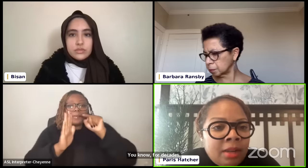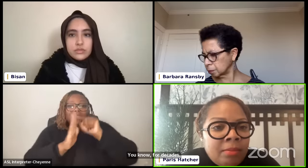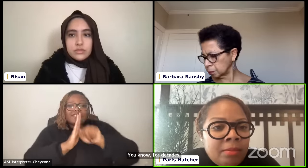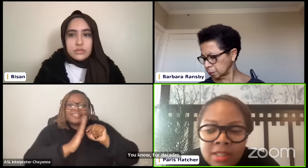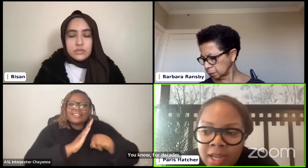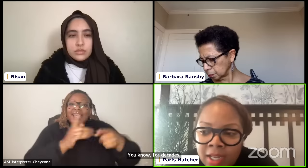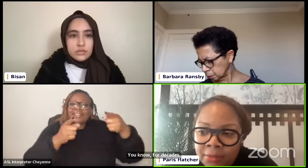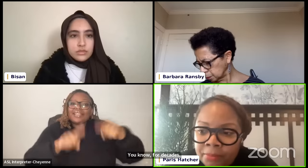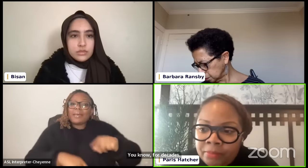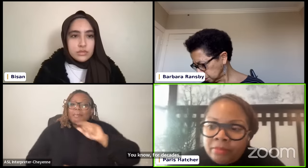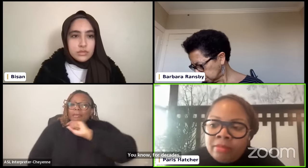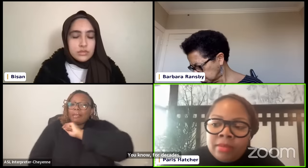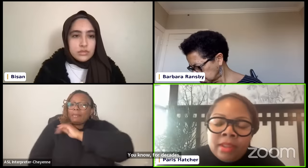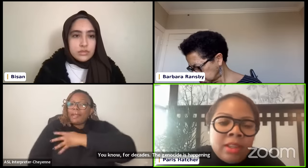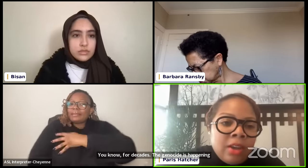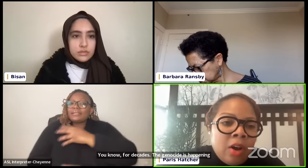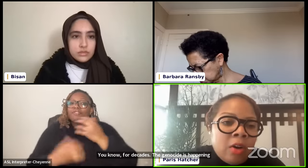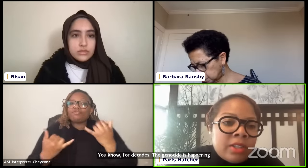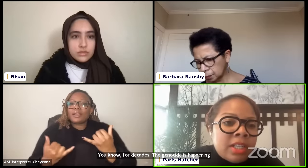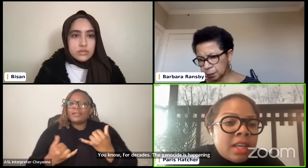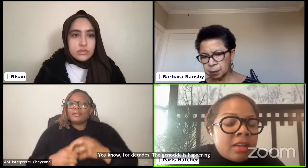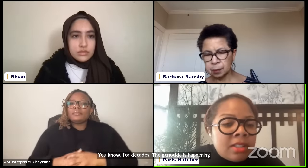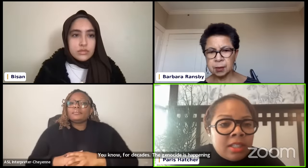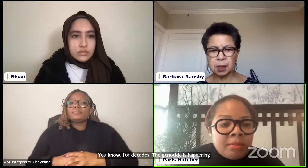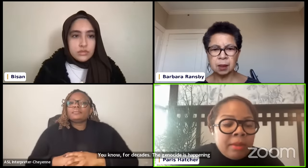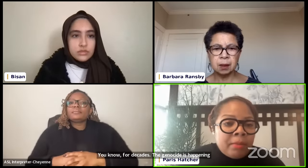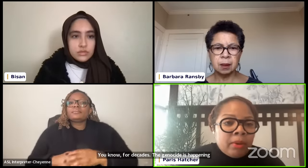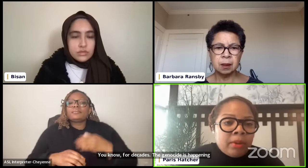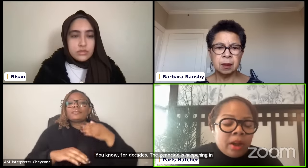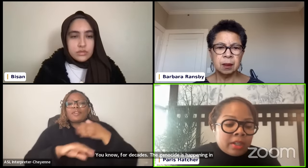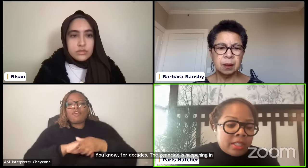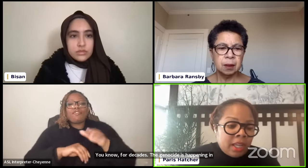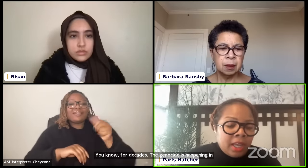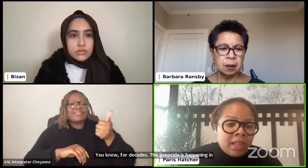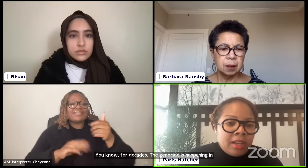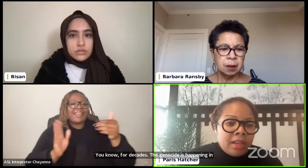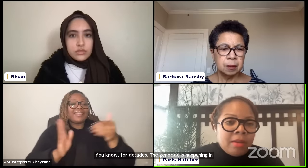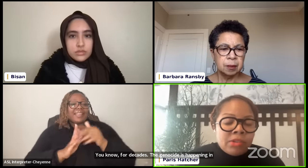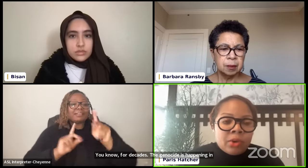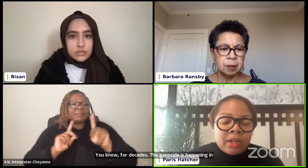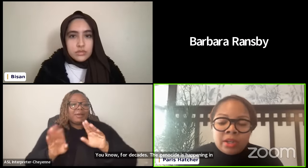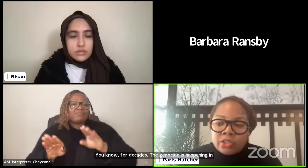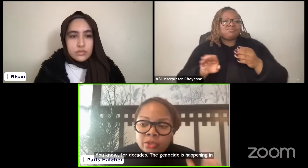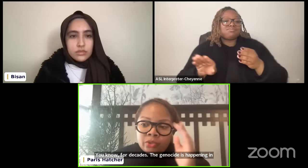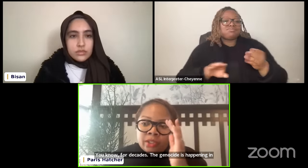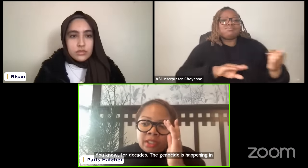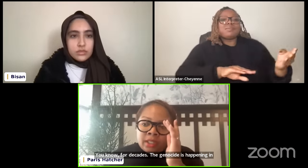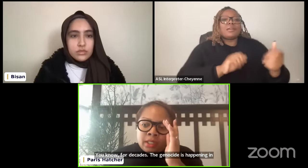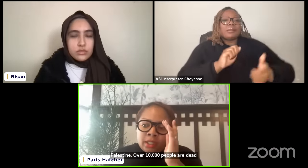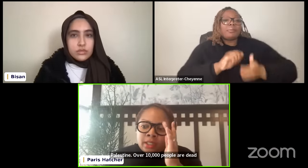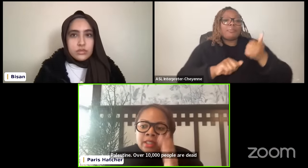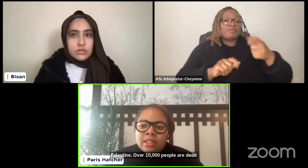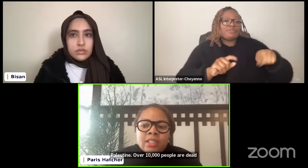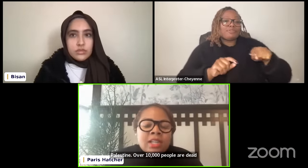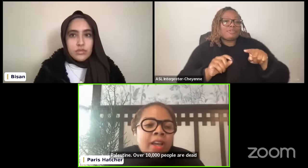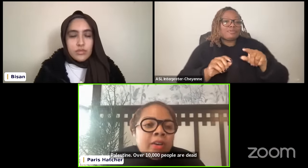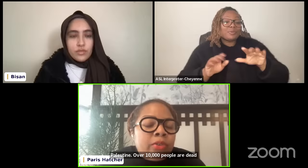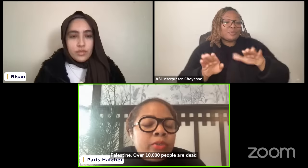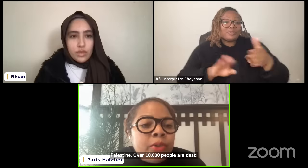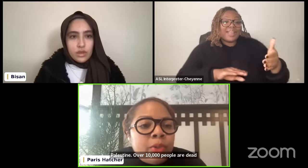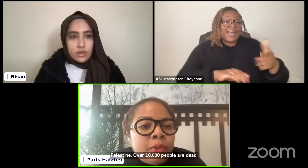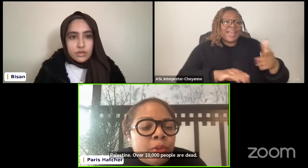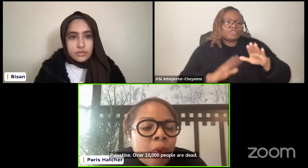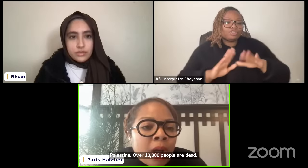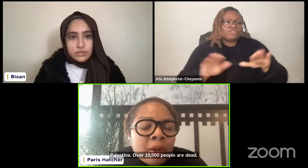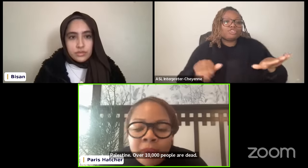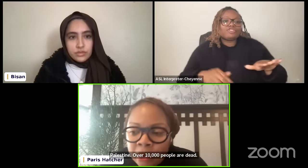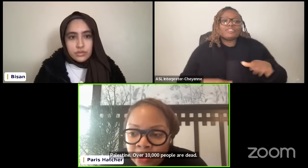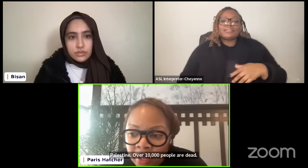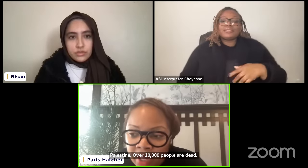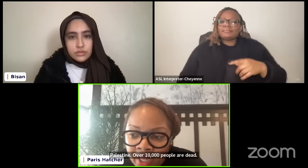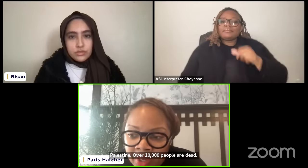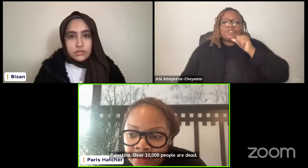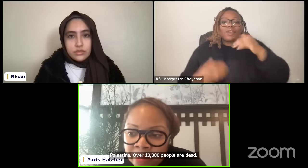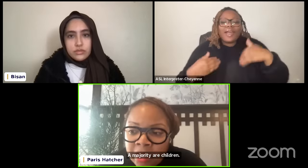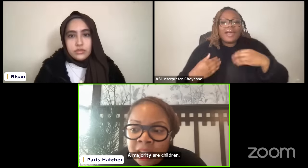in Palestine over 10,000 people are dead majority are children the denial of food water Medical Care